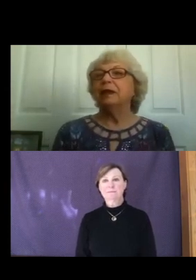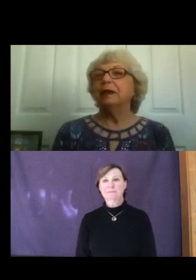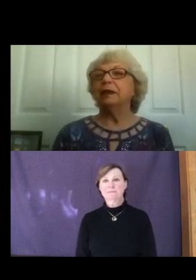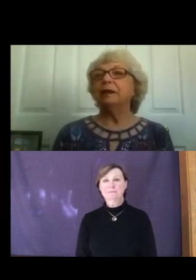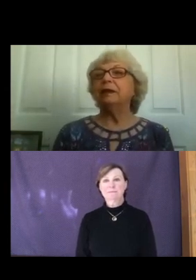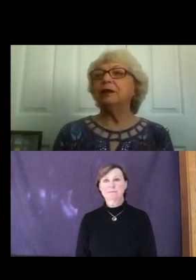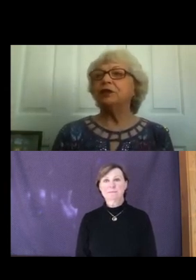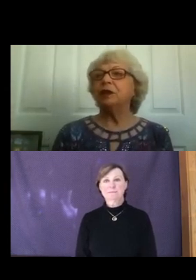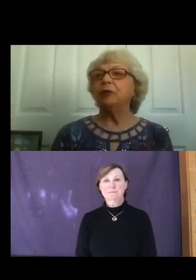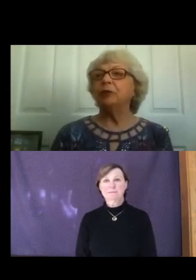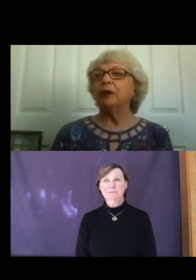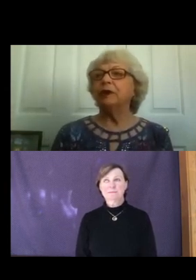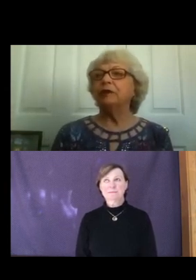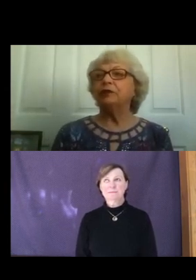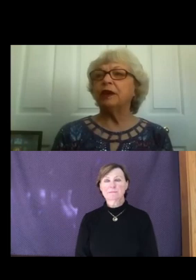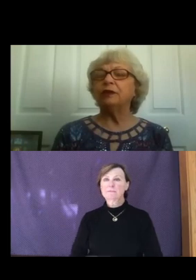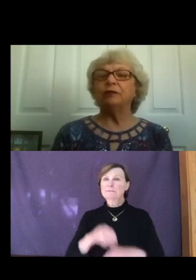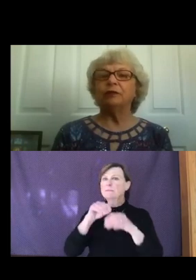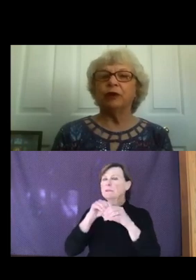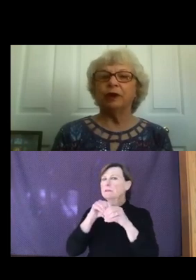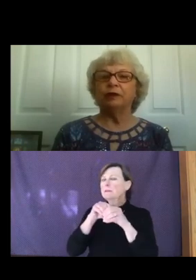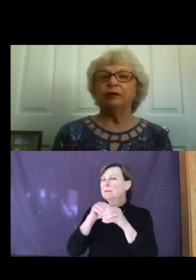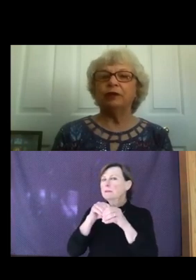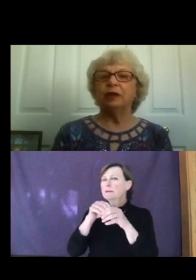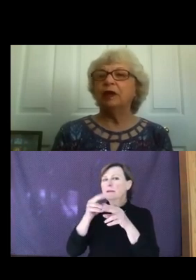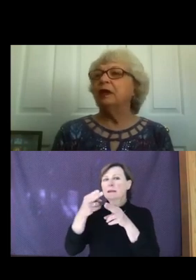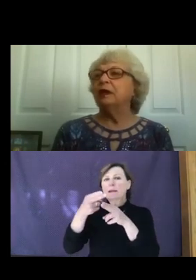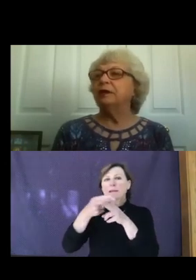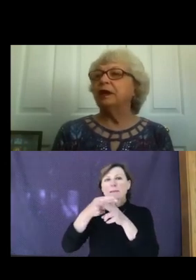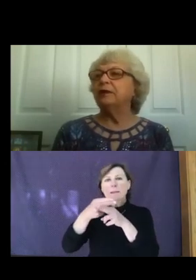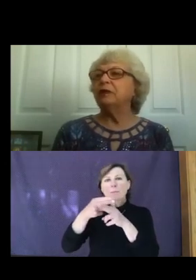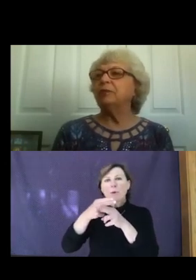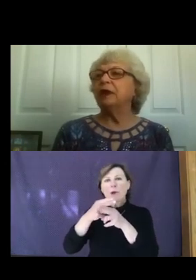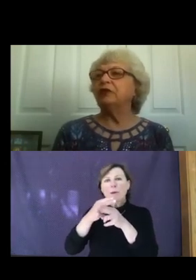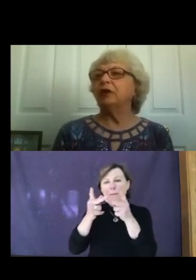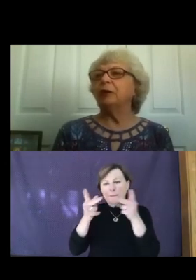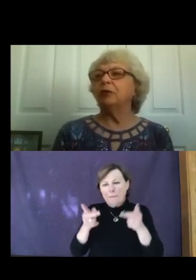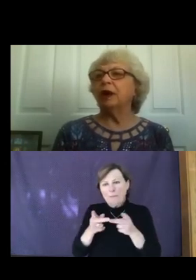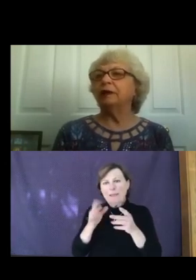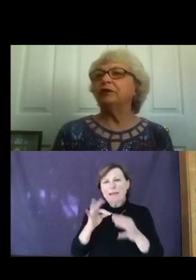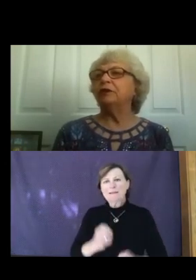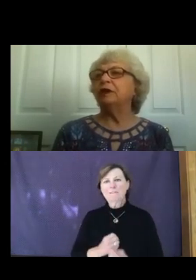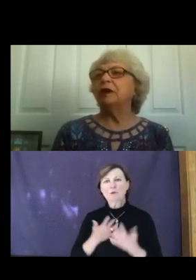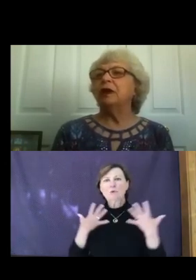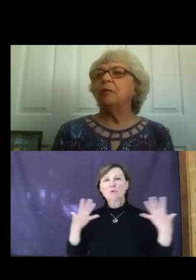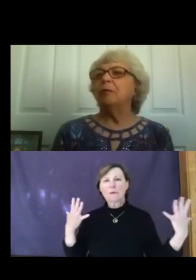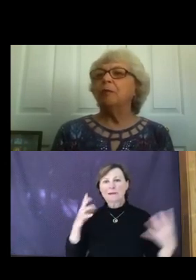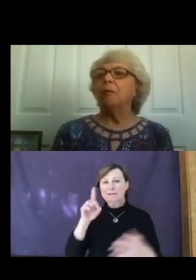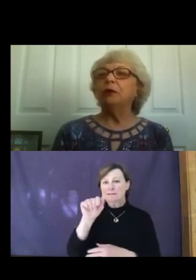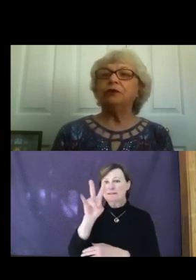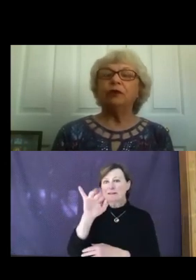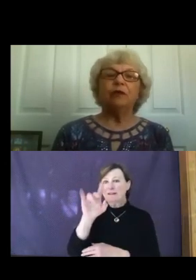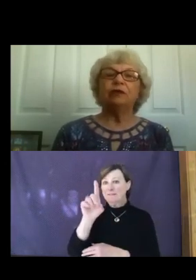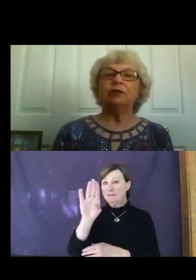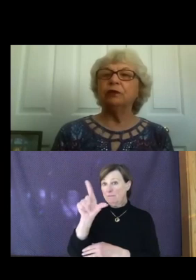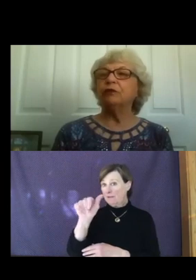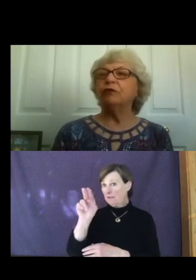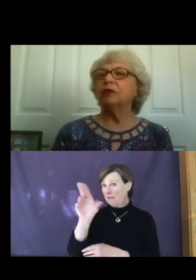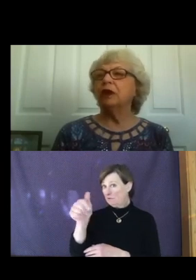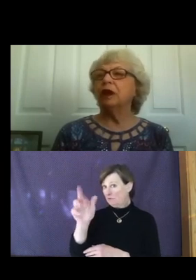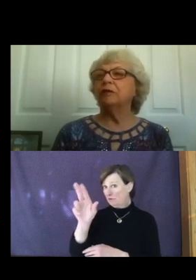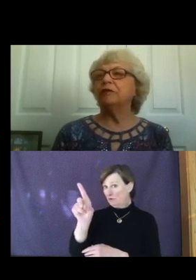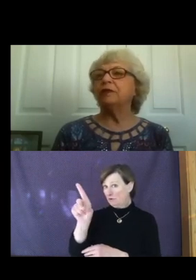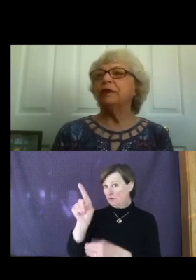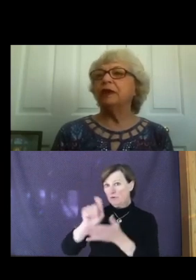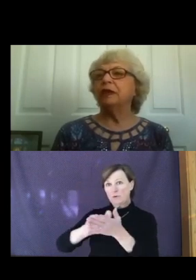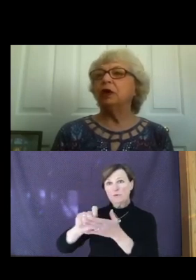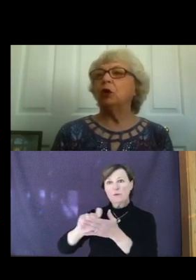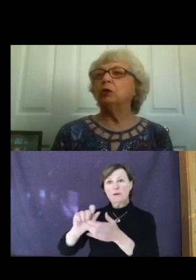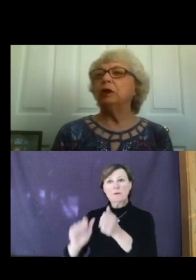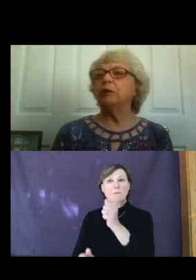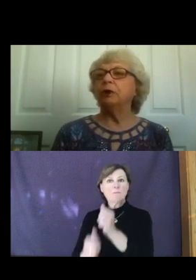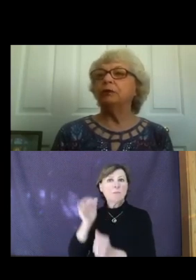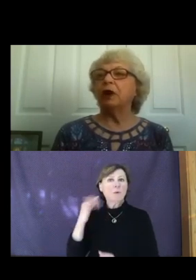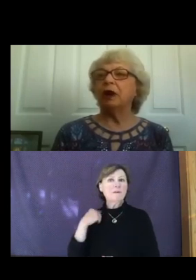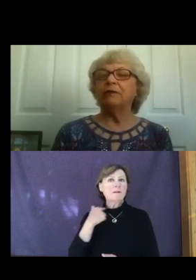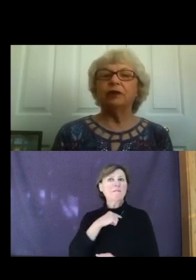In "A Temporary State of Grace," David Blanchard writes, "Most of us look for love in only the most obvious